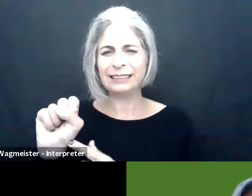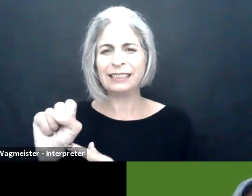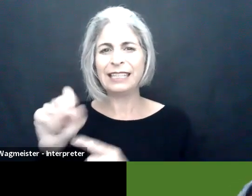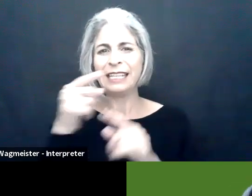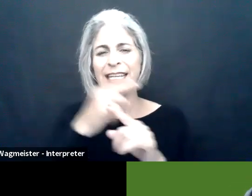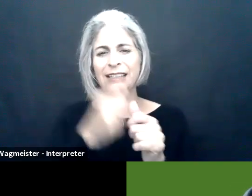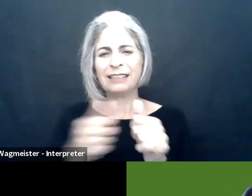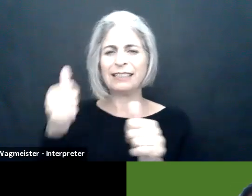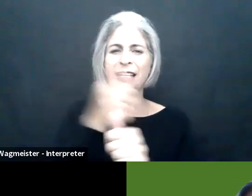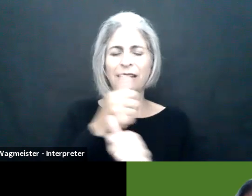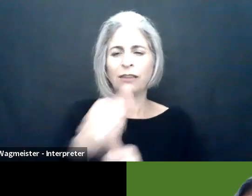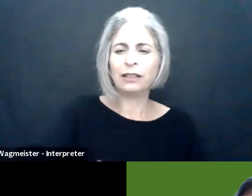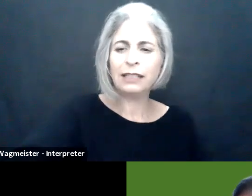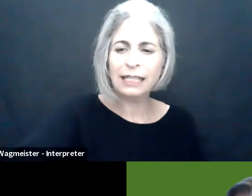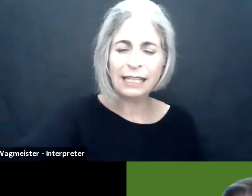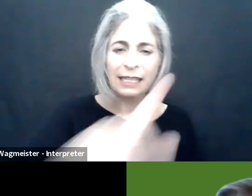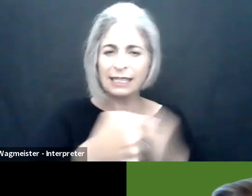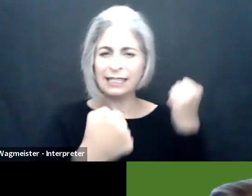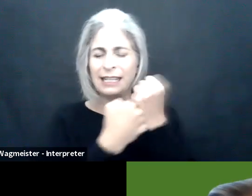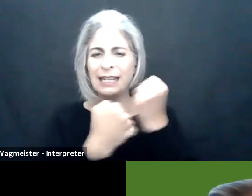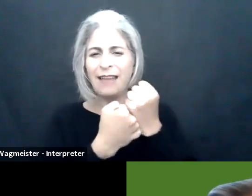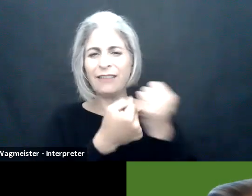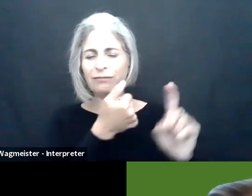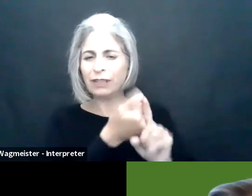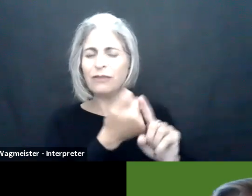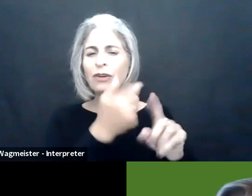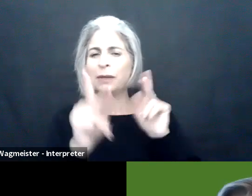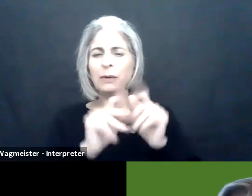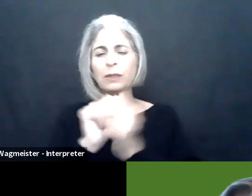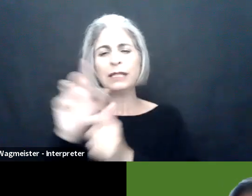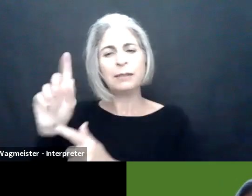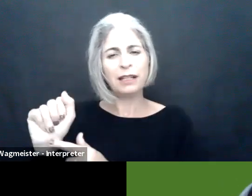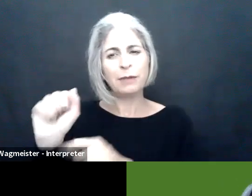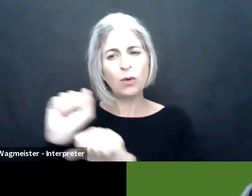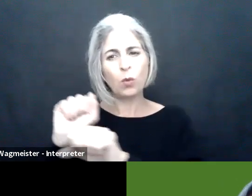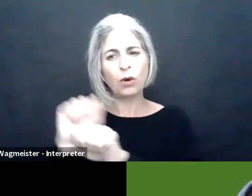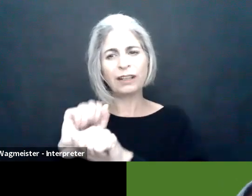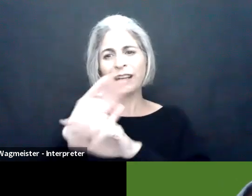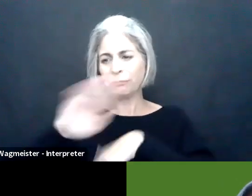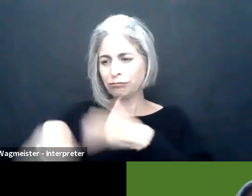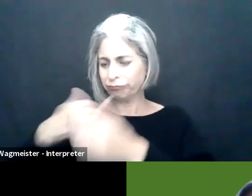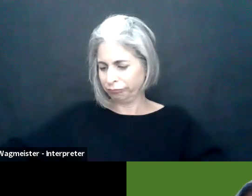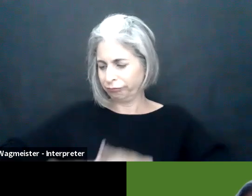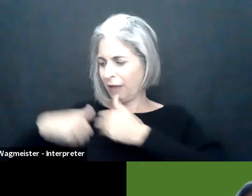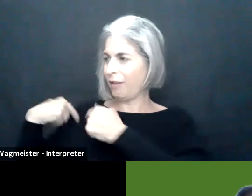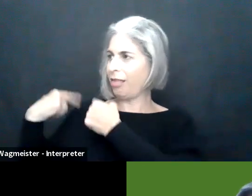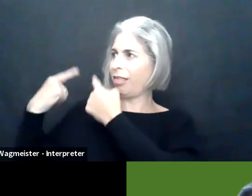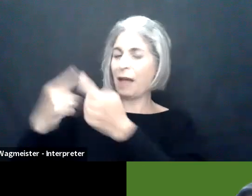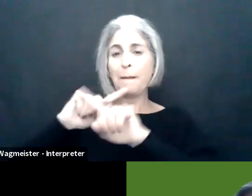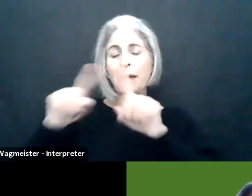So I want to turn it over to Axel And axel is the president and Executive Director of G3ict. He's a true advocate of individuals with disabilities and has been working on